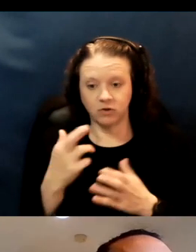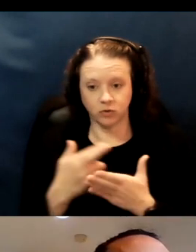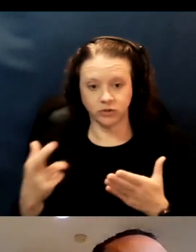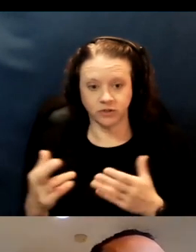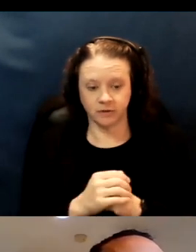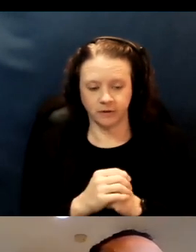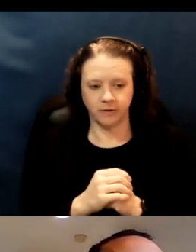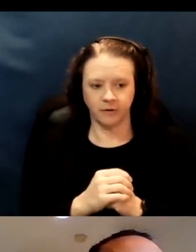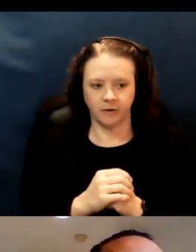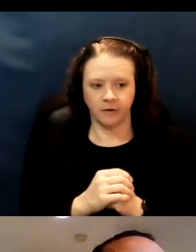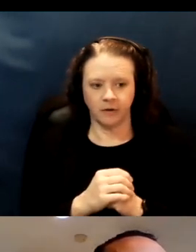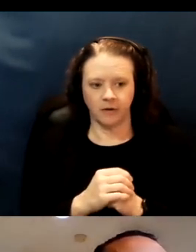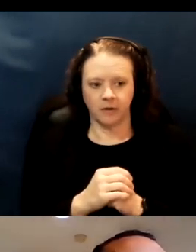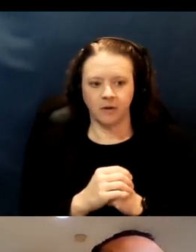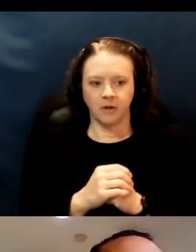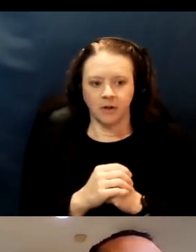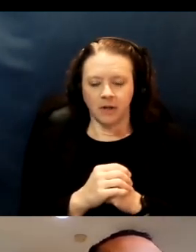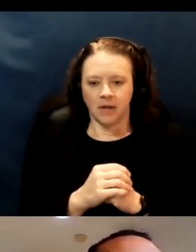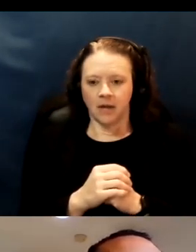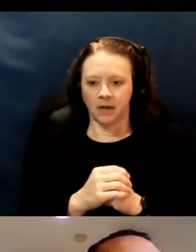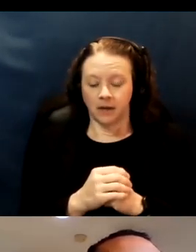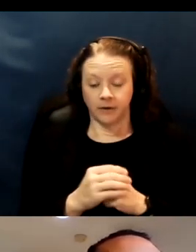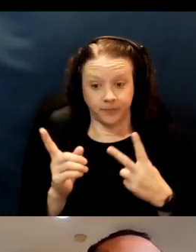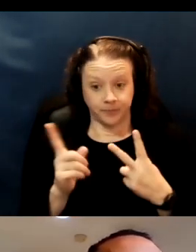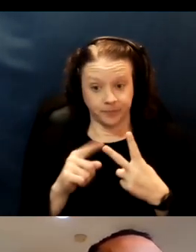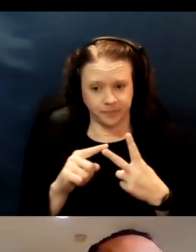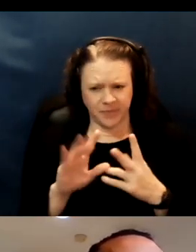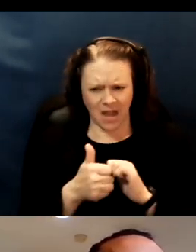As far as how we're tracking folks who need a vaccination,